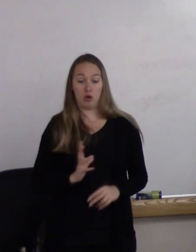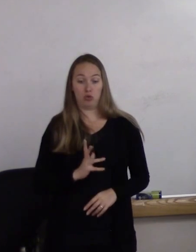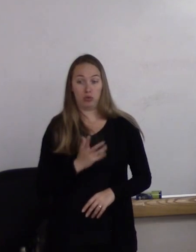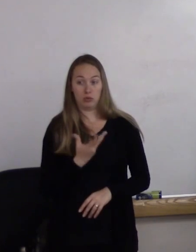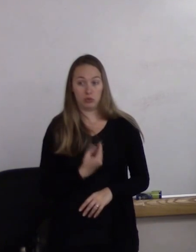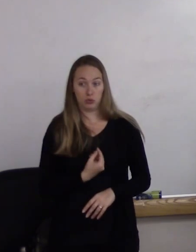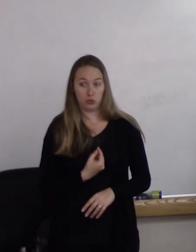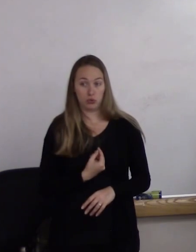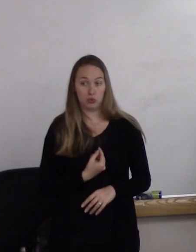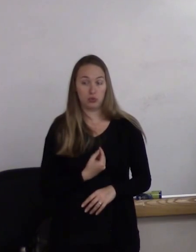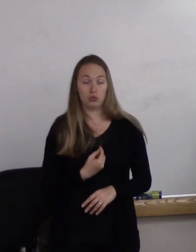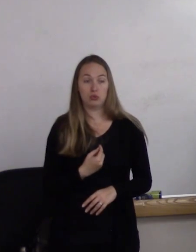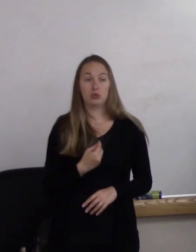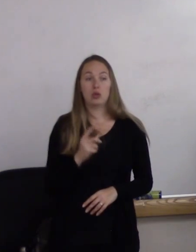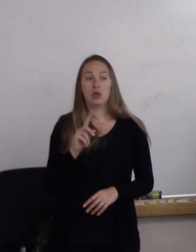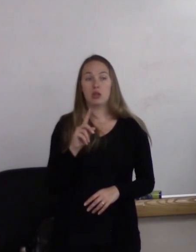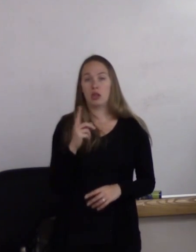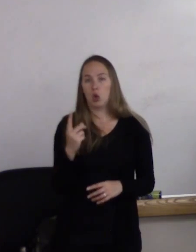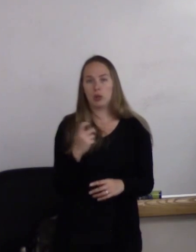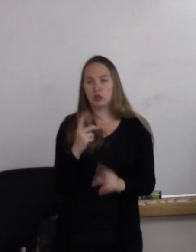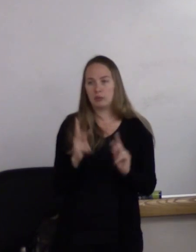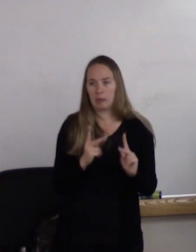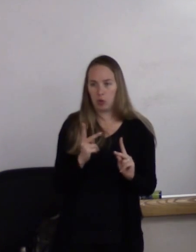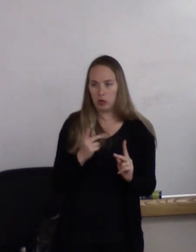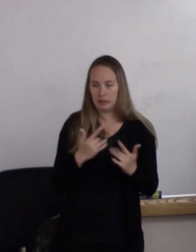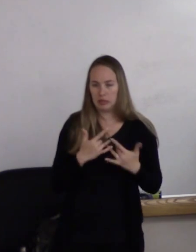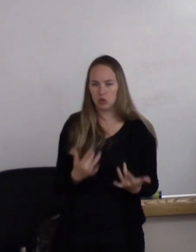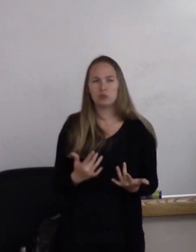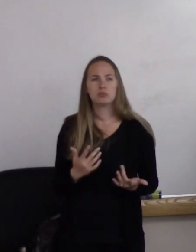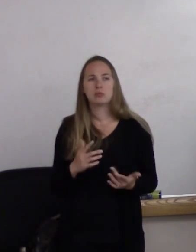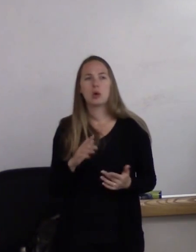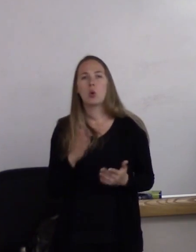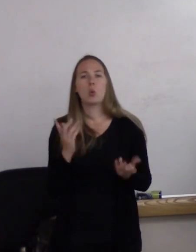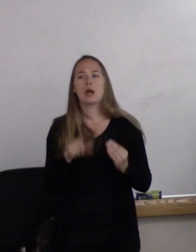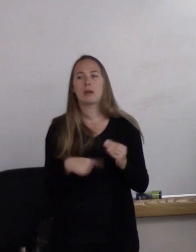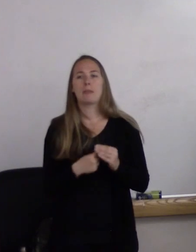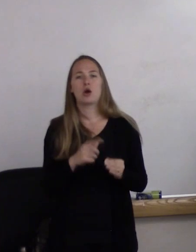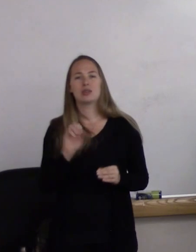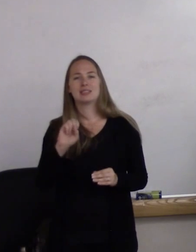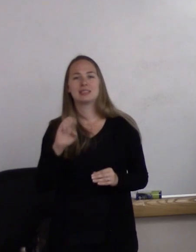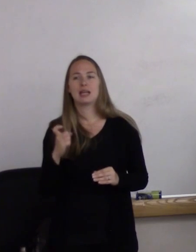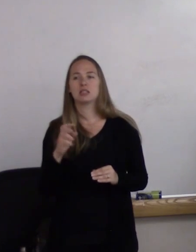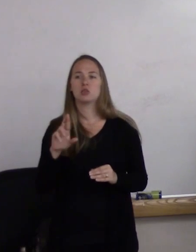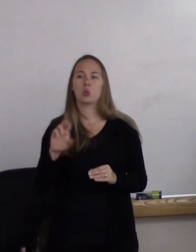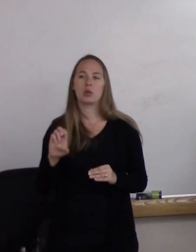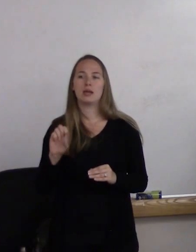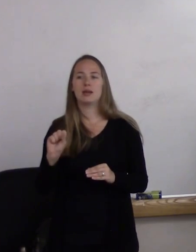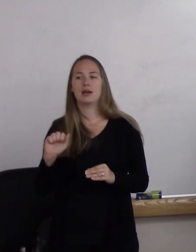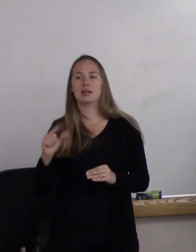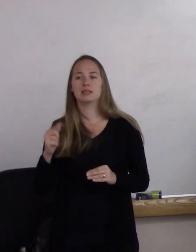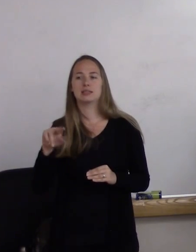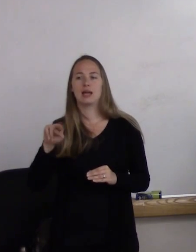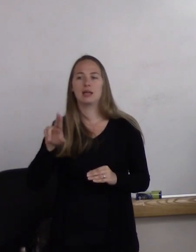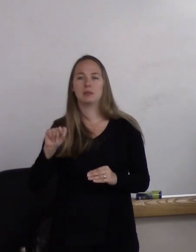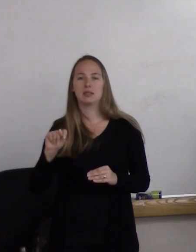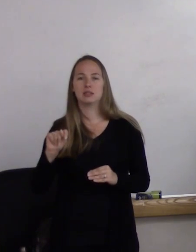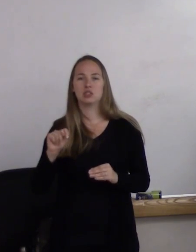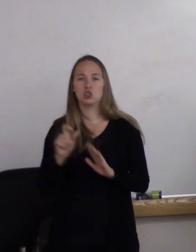the questions that we often get is, "Well, what about sex reassignment surgery?" Has anyone heard about sex reassignment surgery? (woman) Mm-hmm.